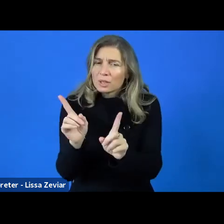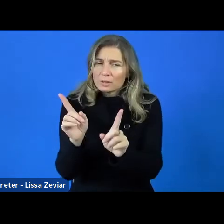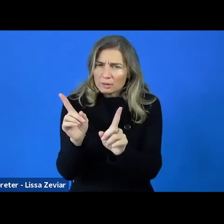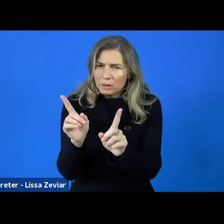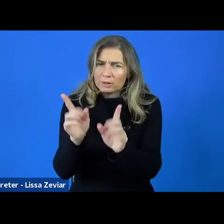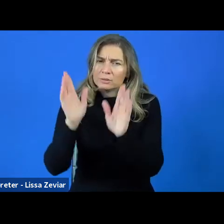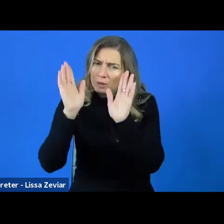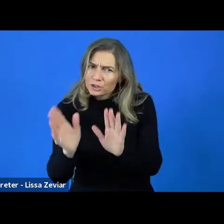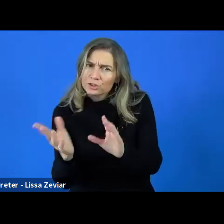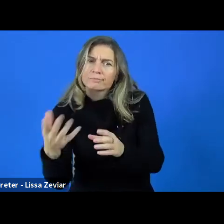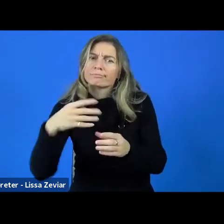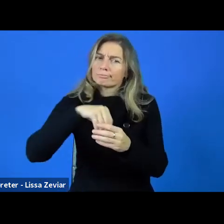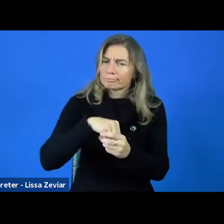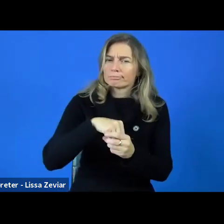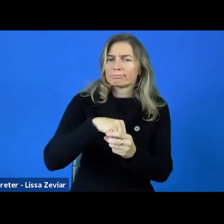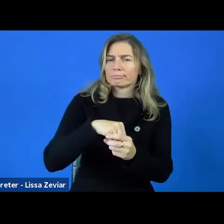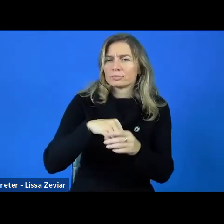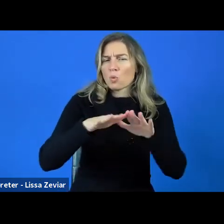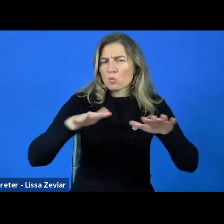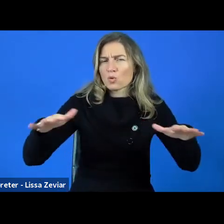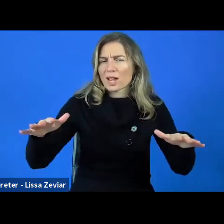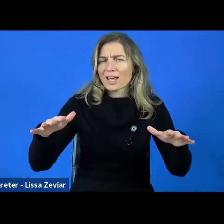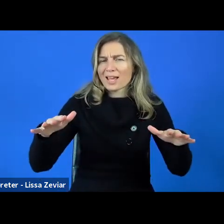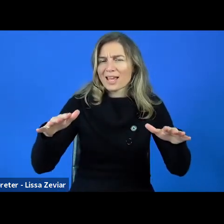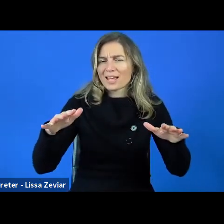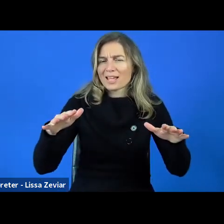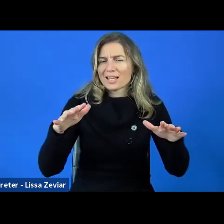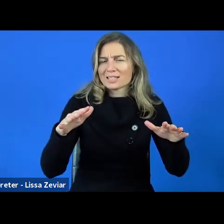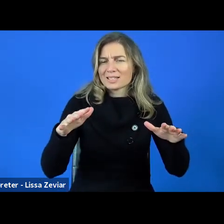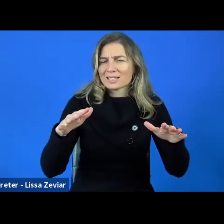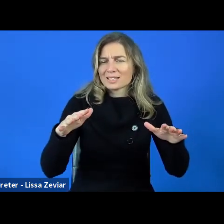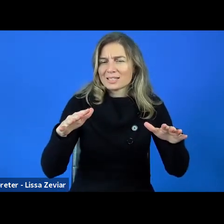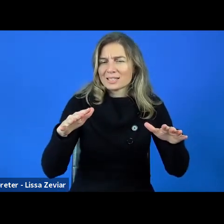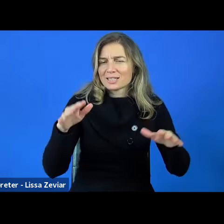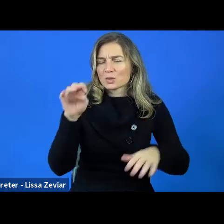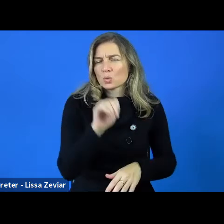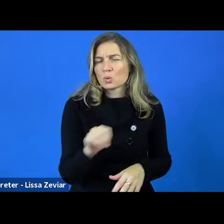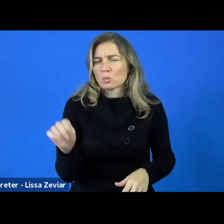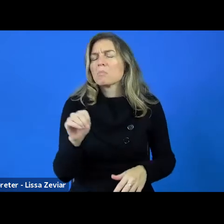in Horizon Europe, maybe not to lead, because leading is very difficult, but to be a partner.